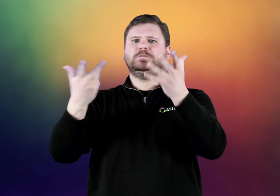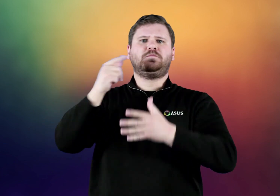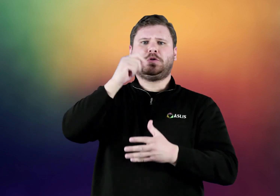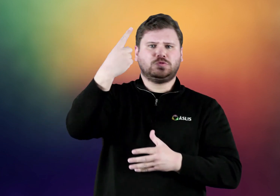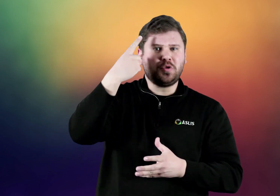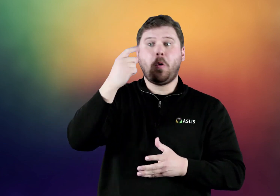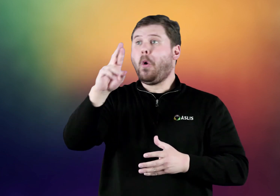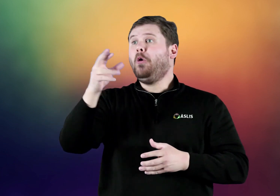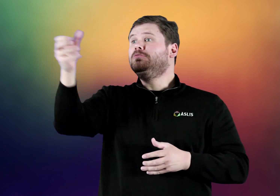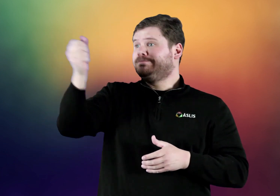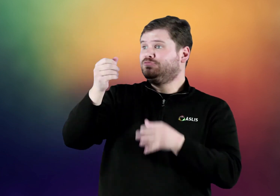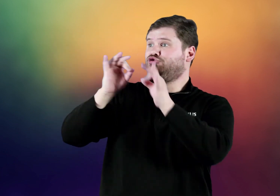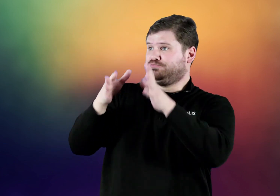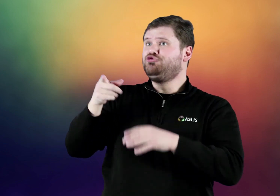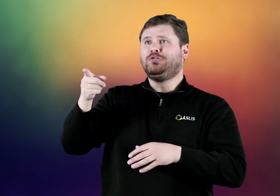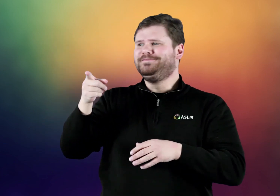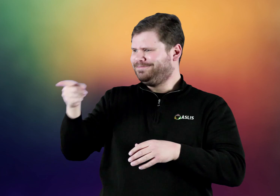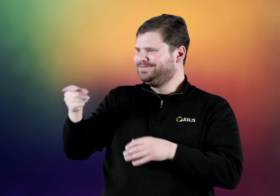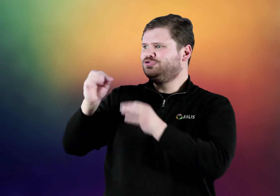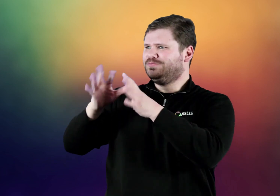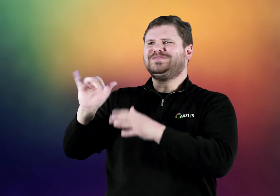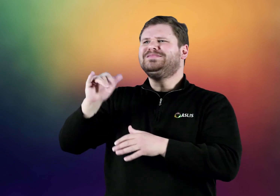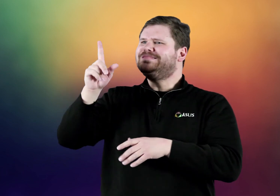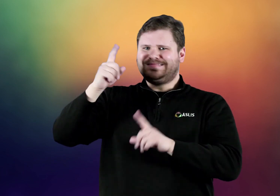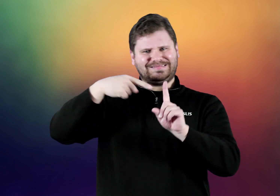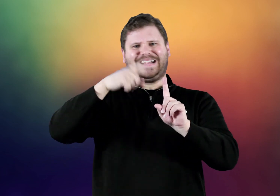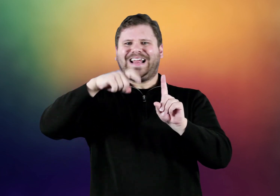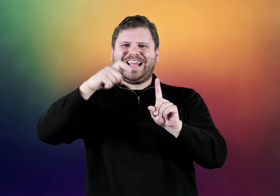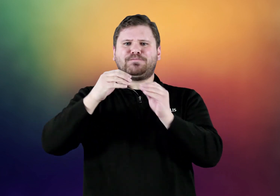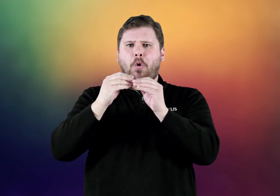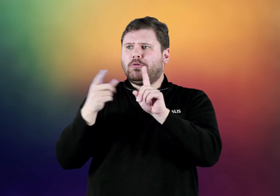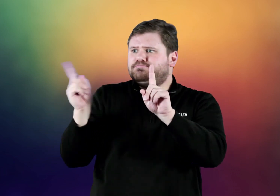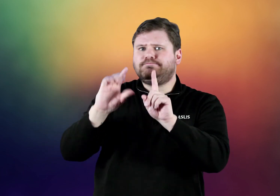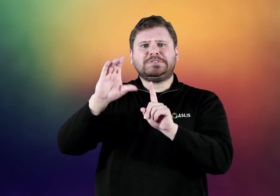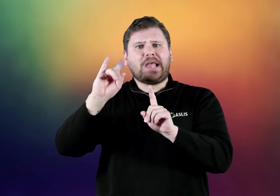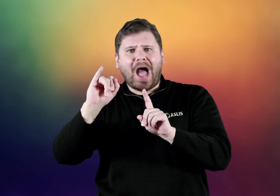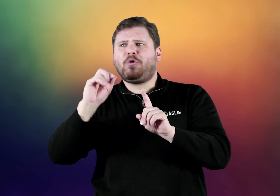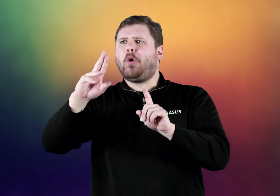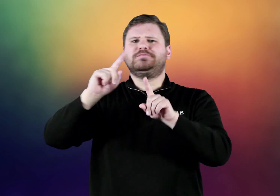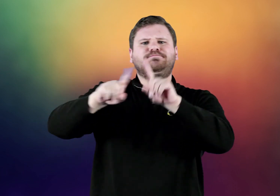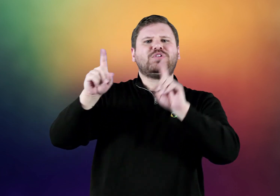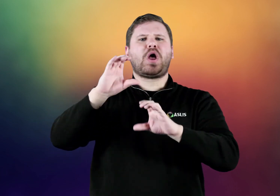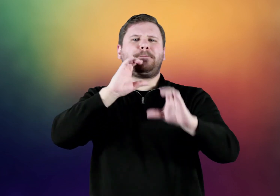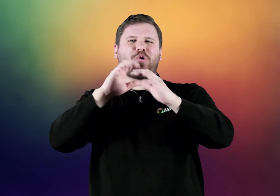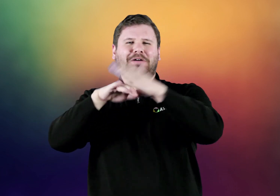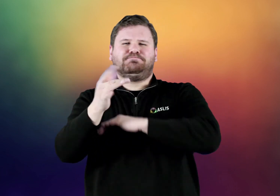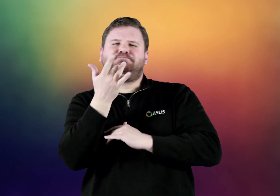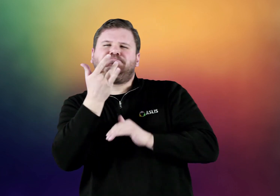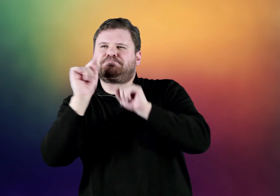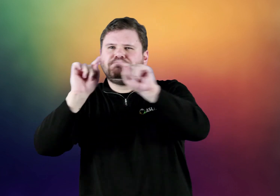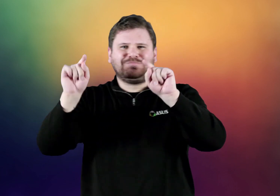Sometimes the Deaf people need additional support such as CDI and/or have different communication preferences.